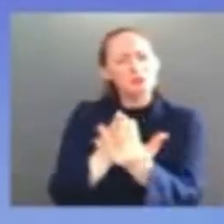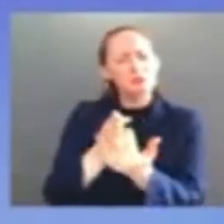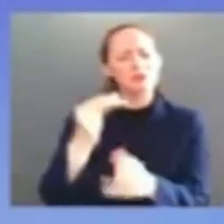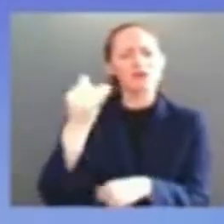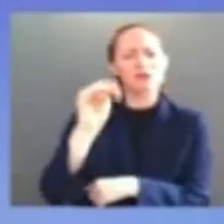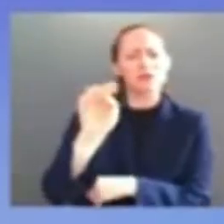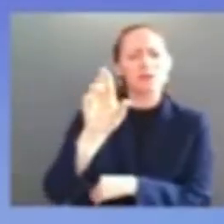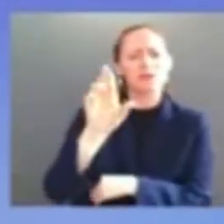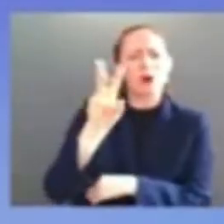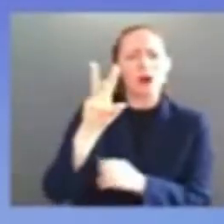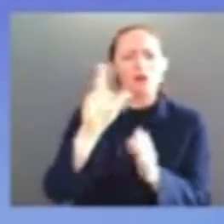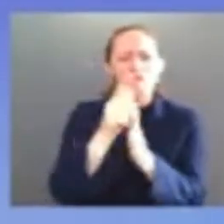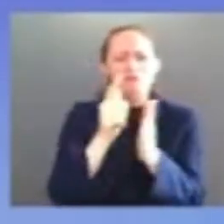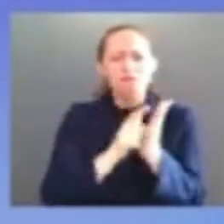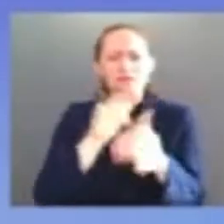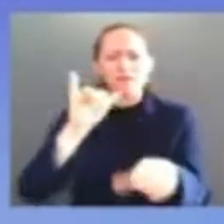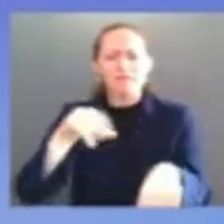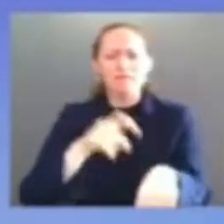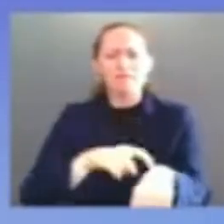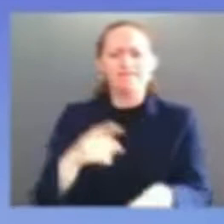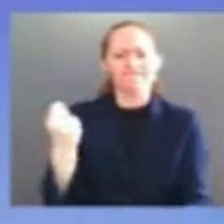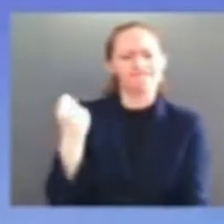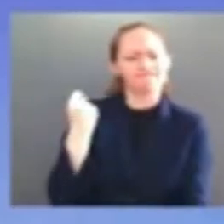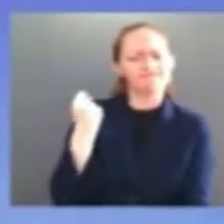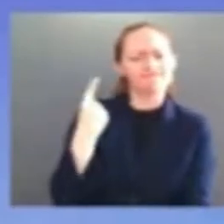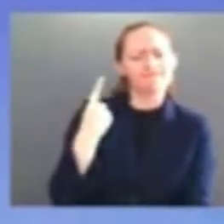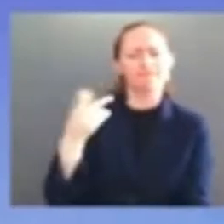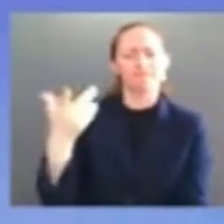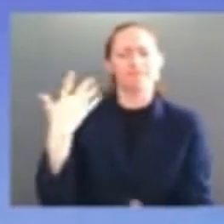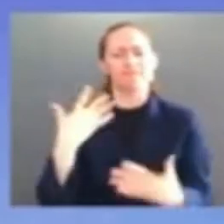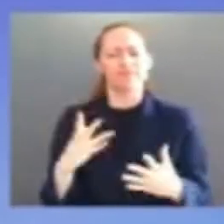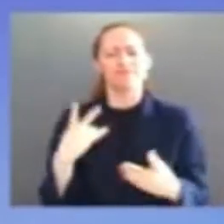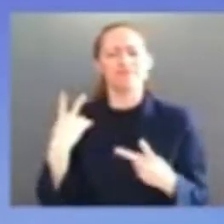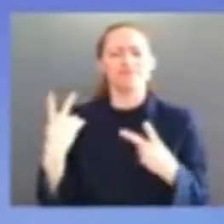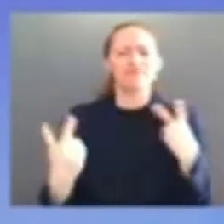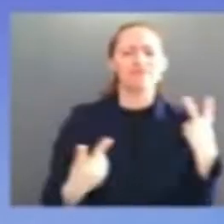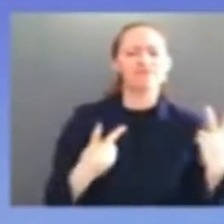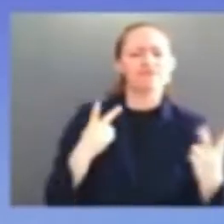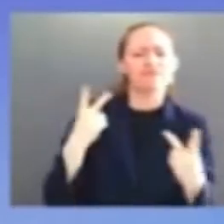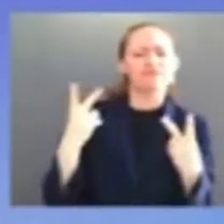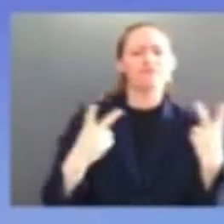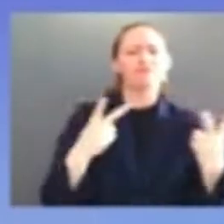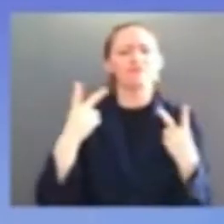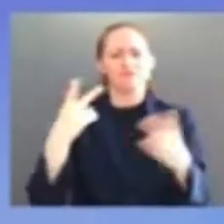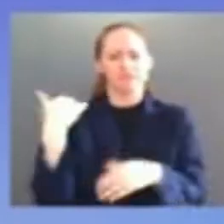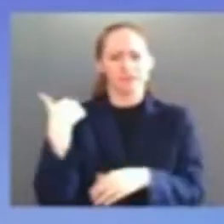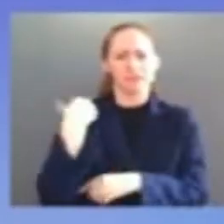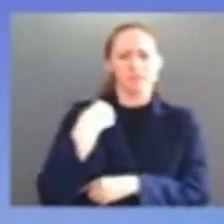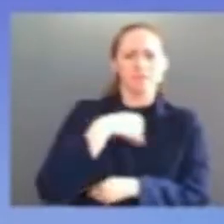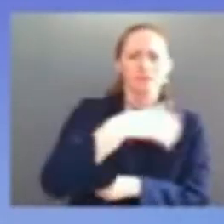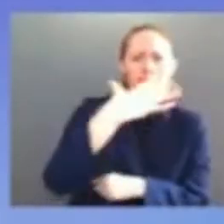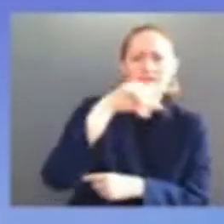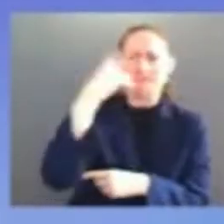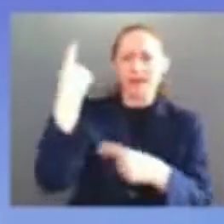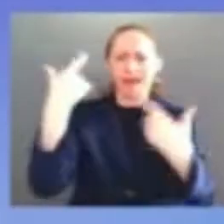you saw the strength of parents and the strength of a daughter that is just worth celebrating